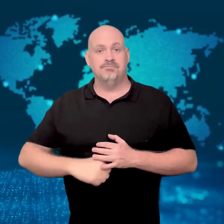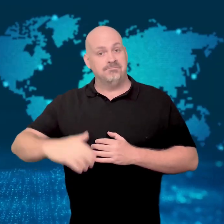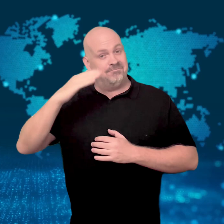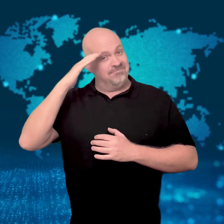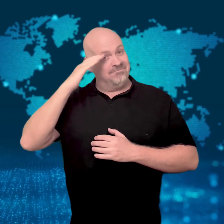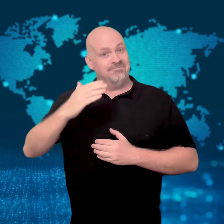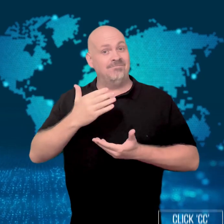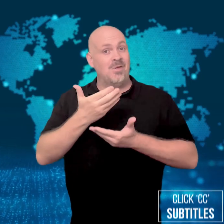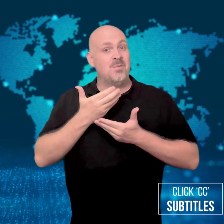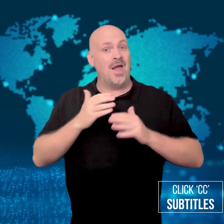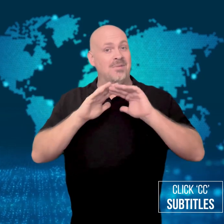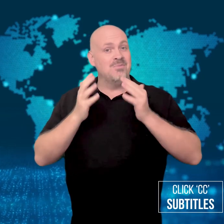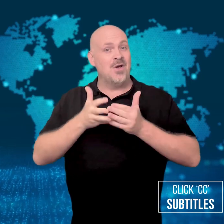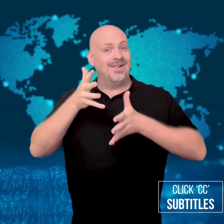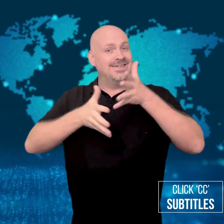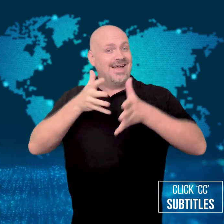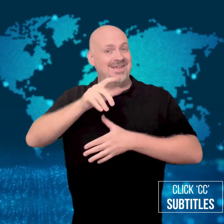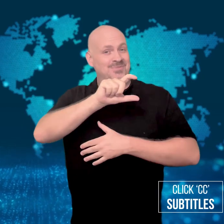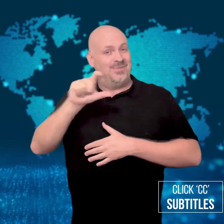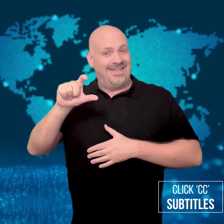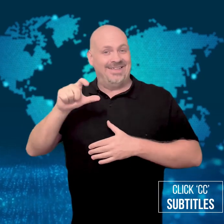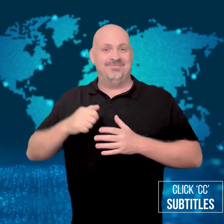Welcome to WorldSign Week!